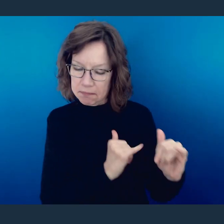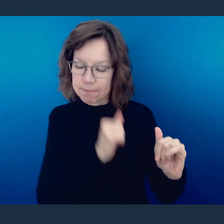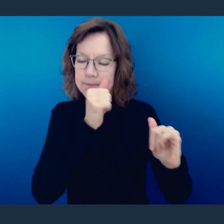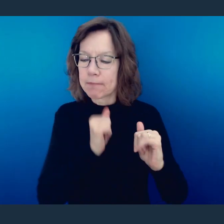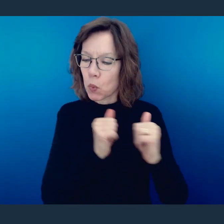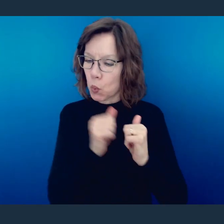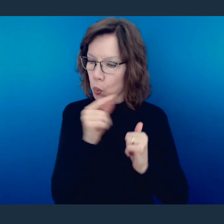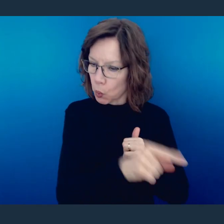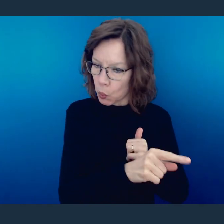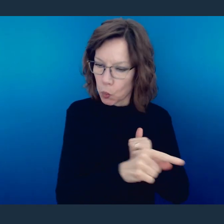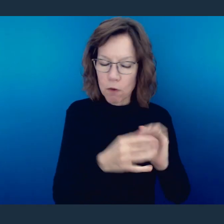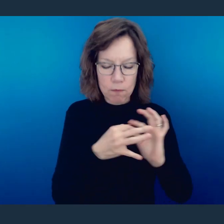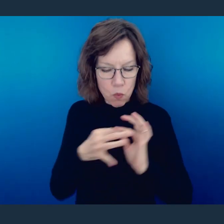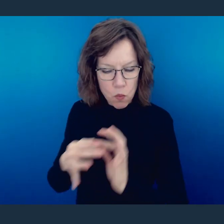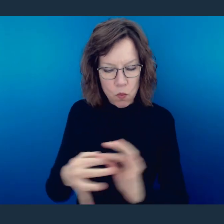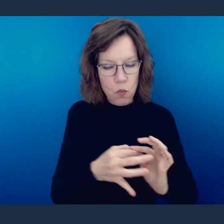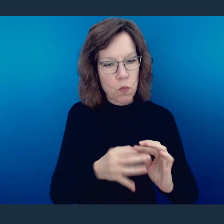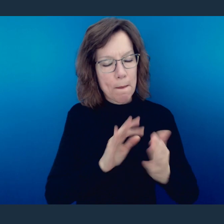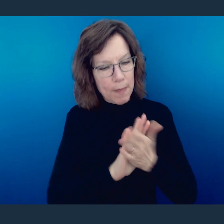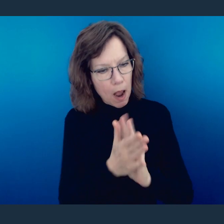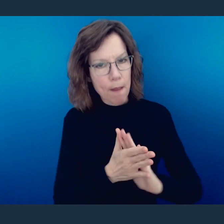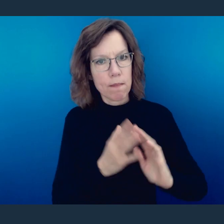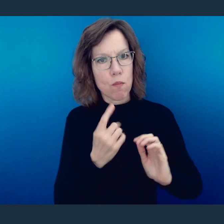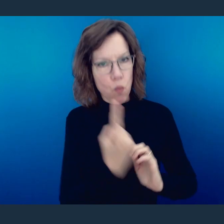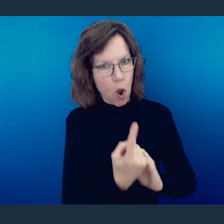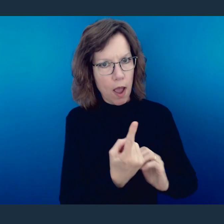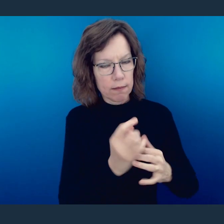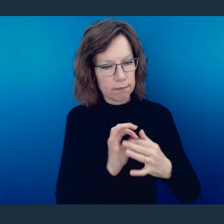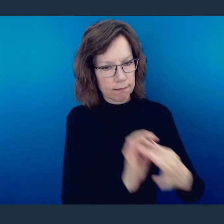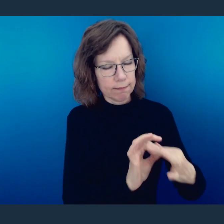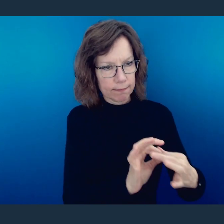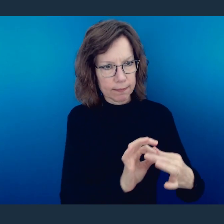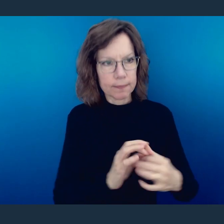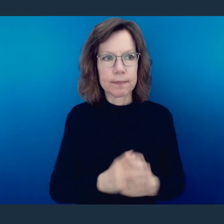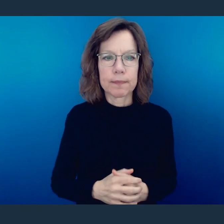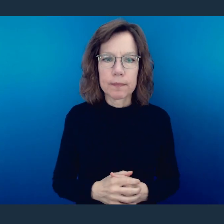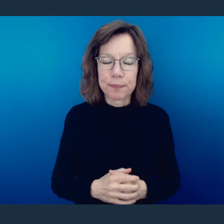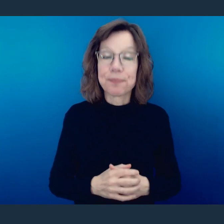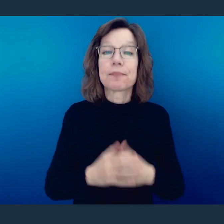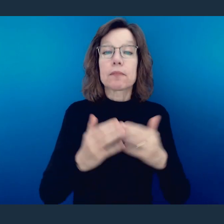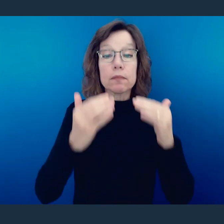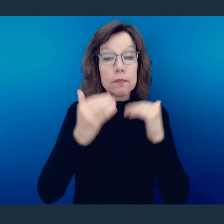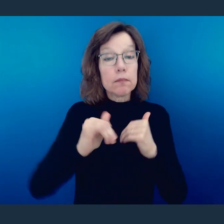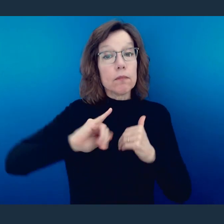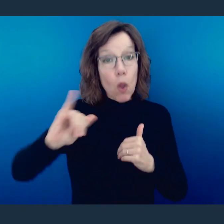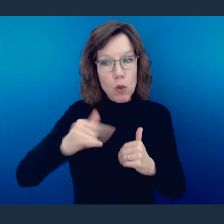with them. Because we are one with them. But that's not the only thing that we see